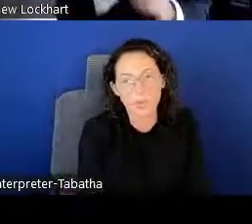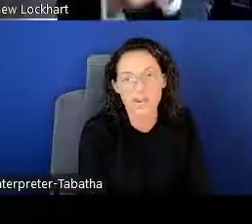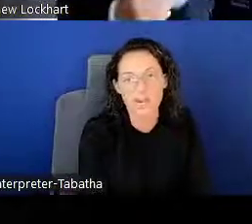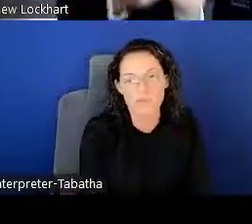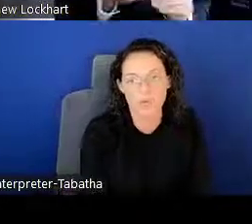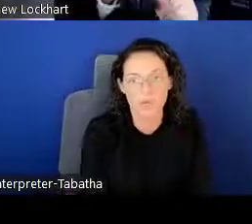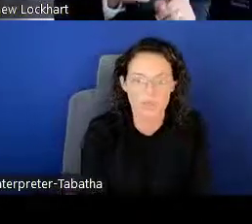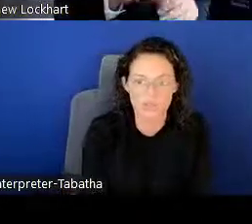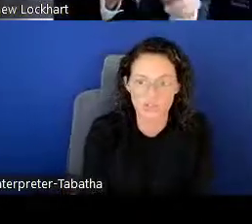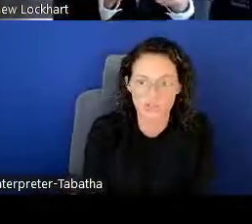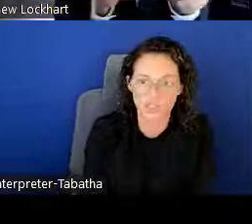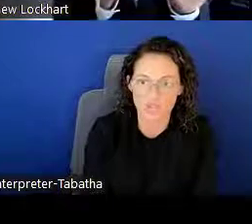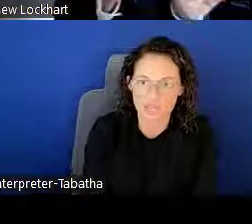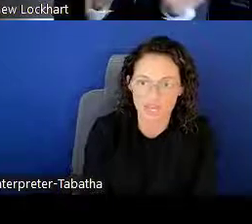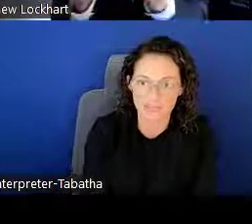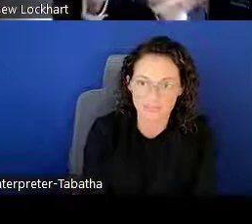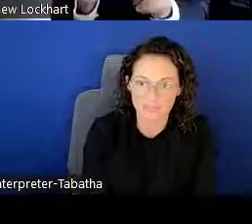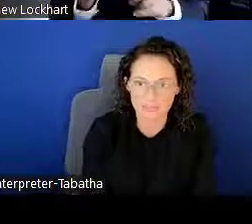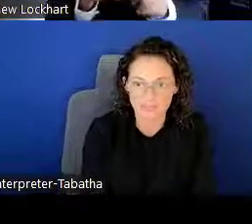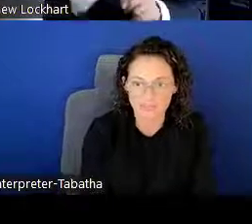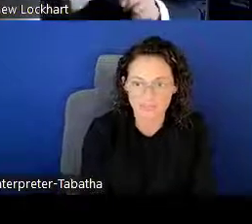you wouldn't have to worry about the student loan debt.